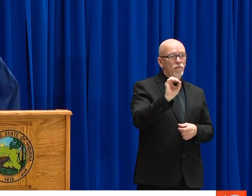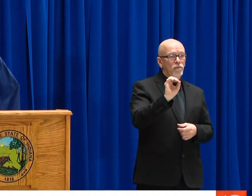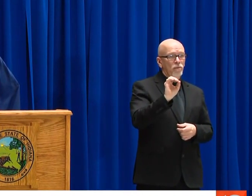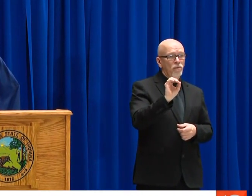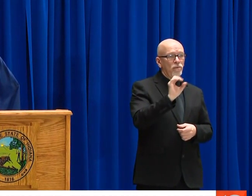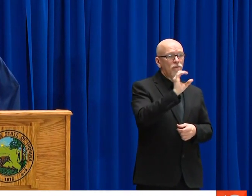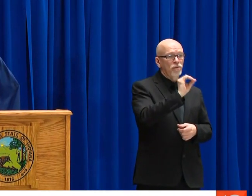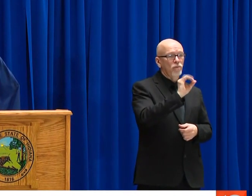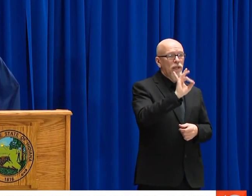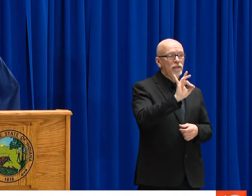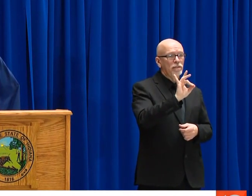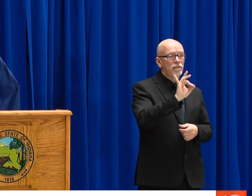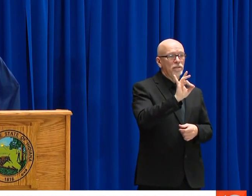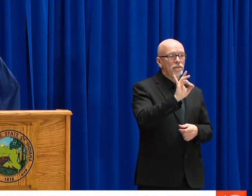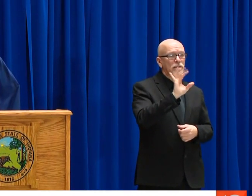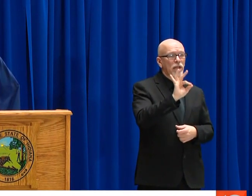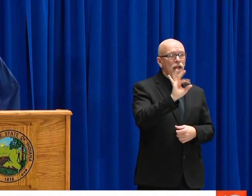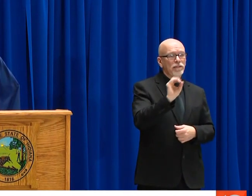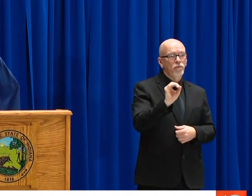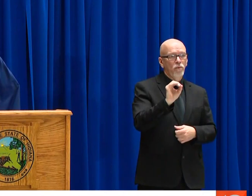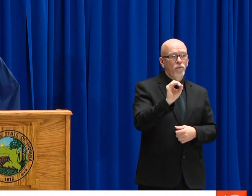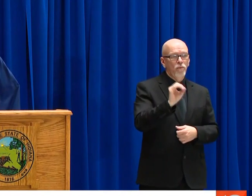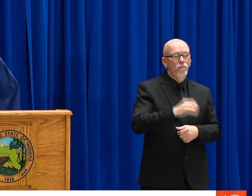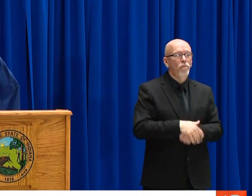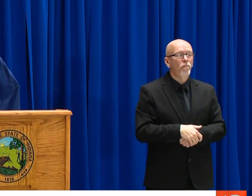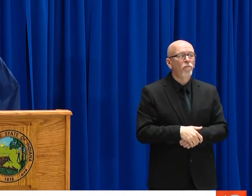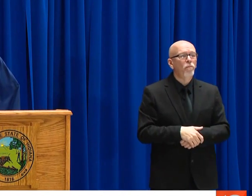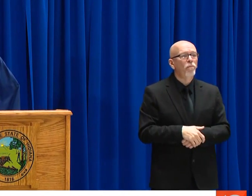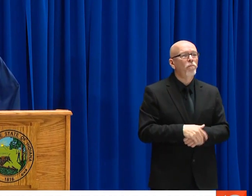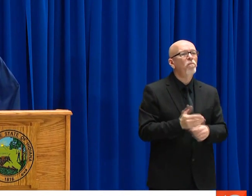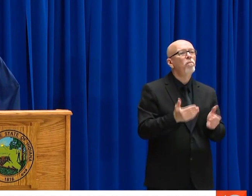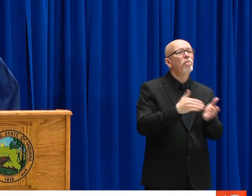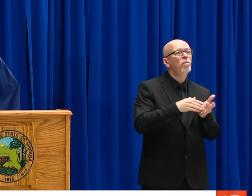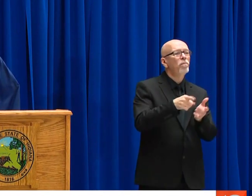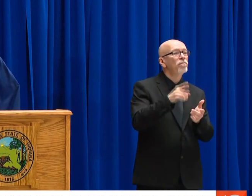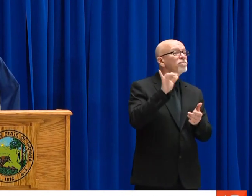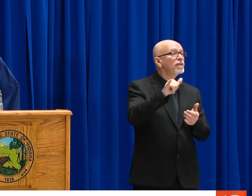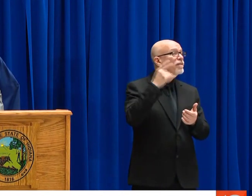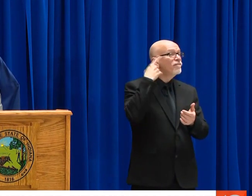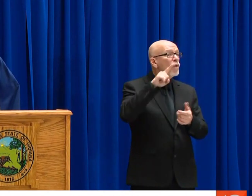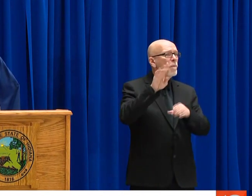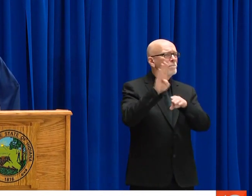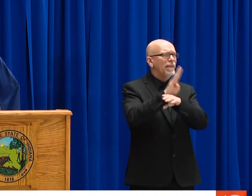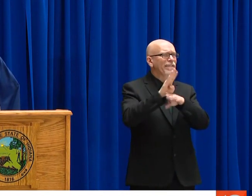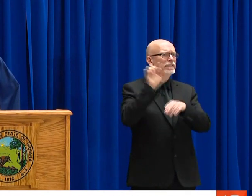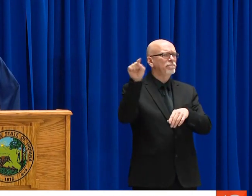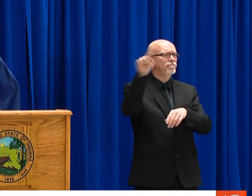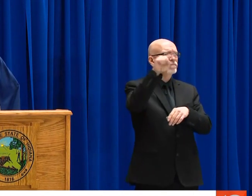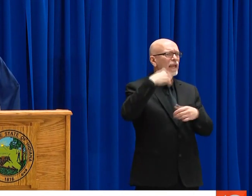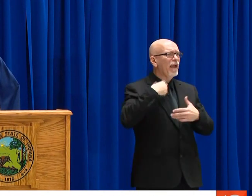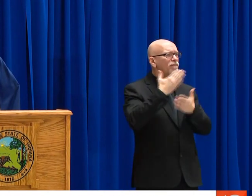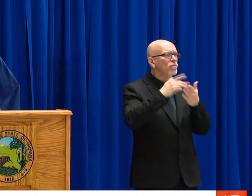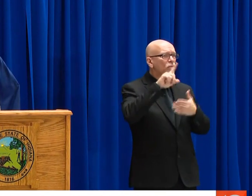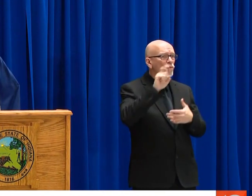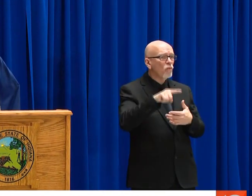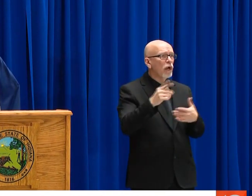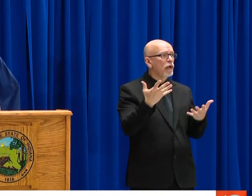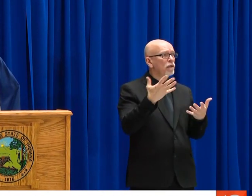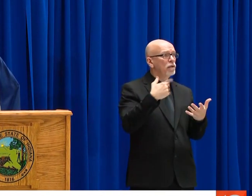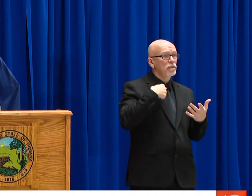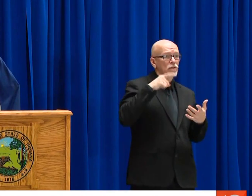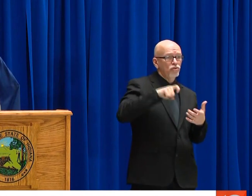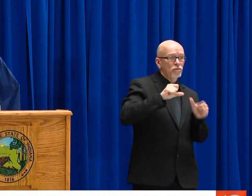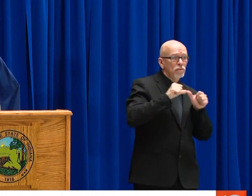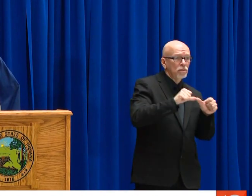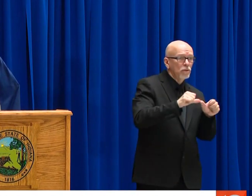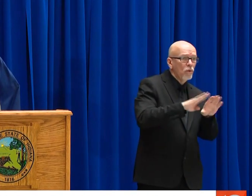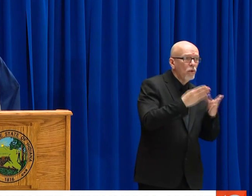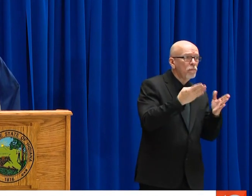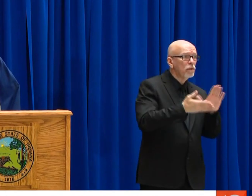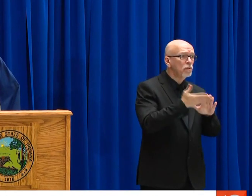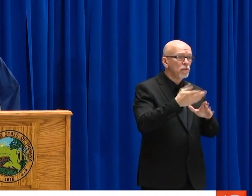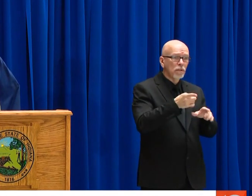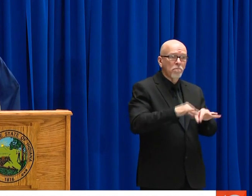THE CALL CENTER NUMBER IS